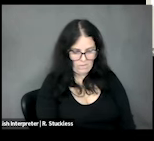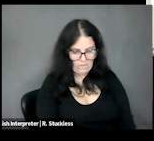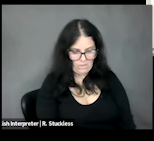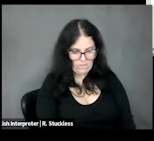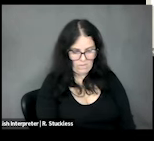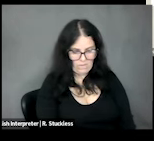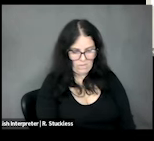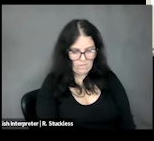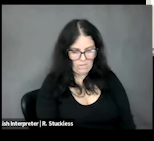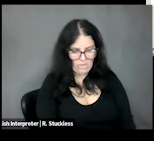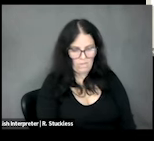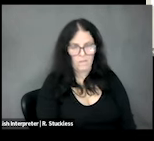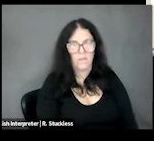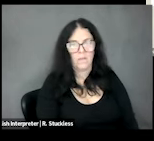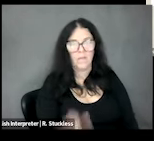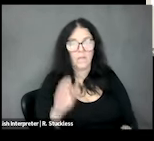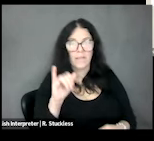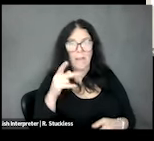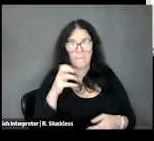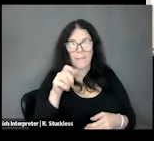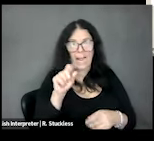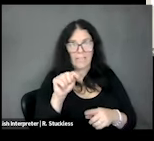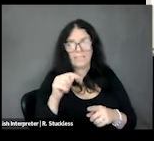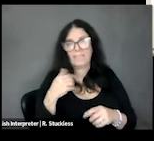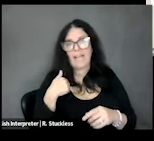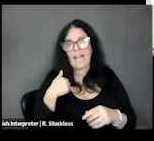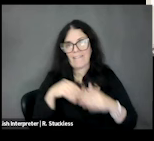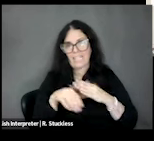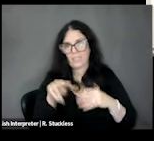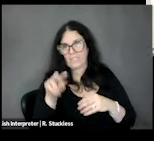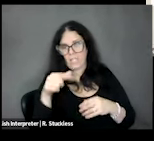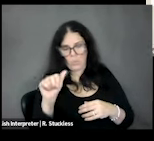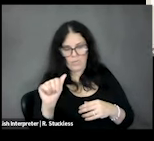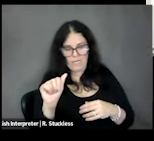access to the Q&A, so I'll pretty much just read a quick general summary and then the